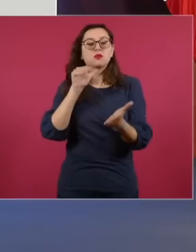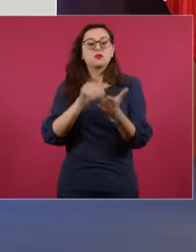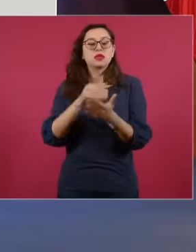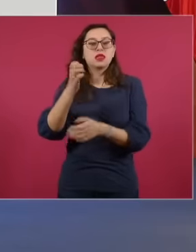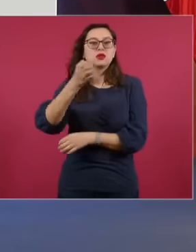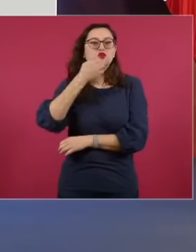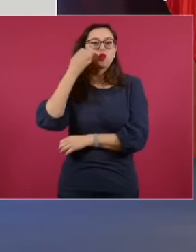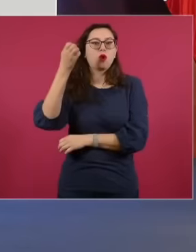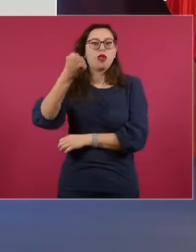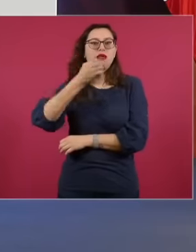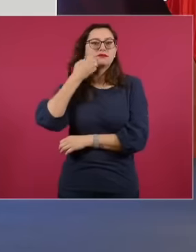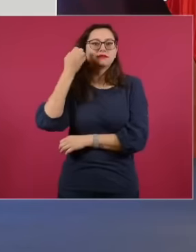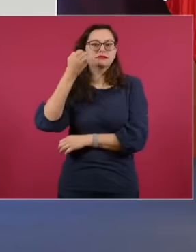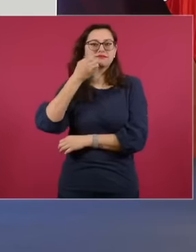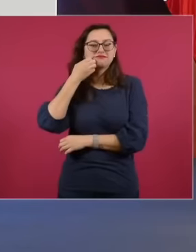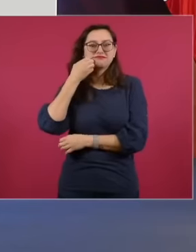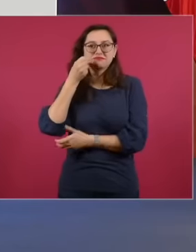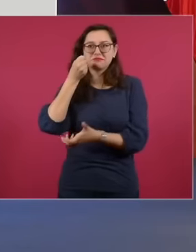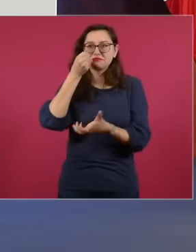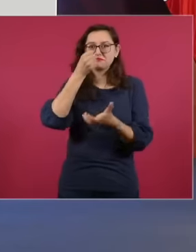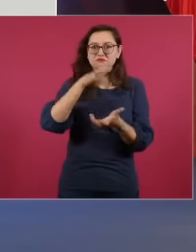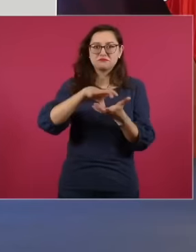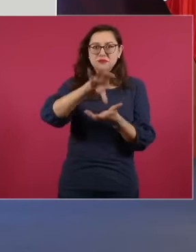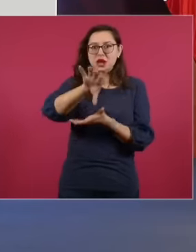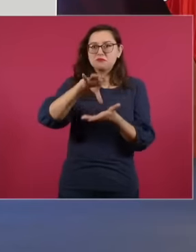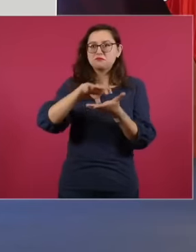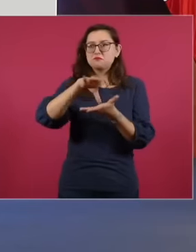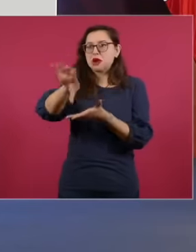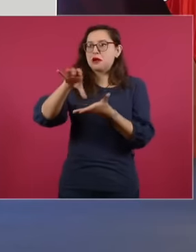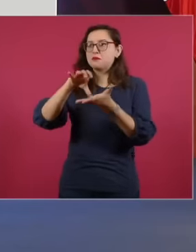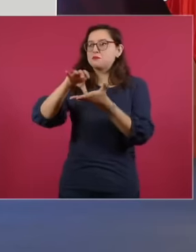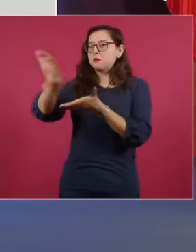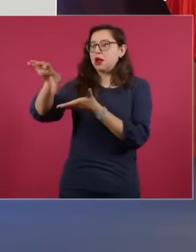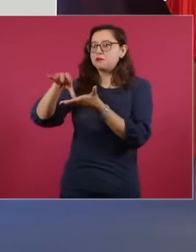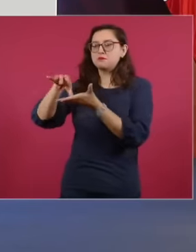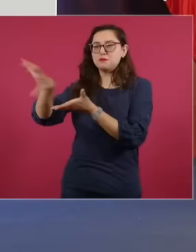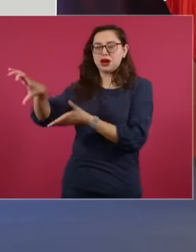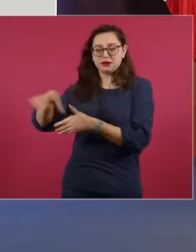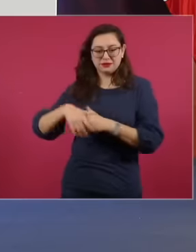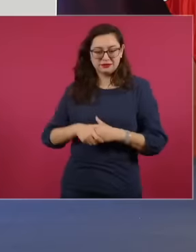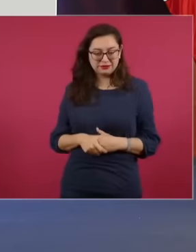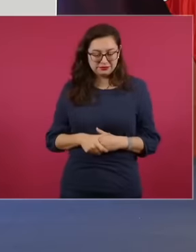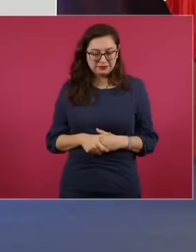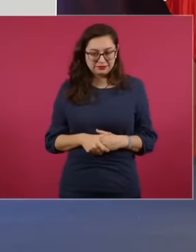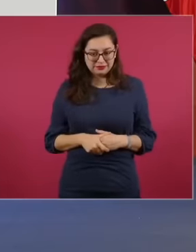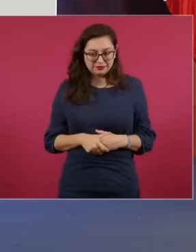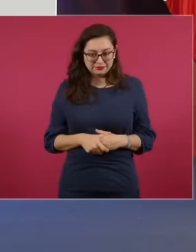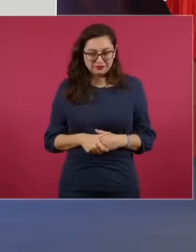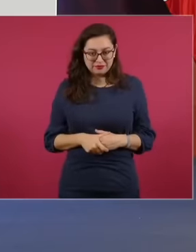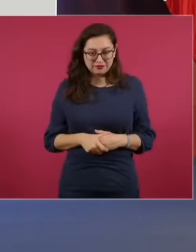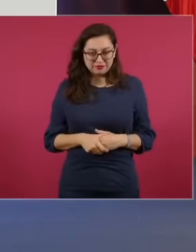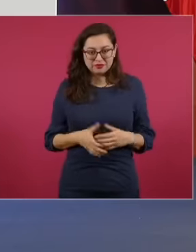public schools? That money was given